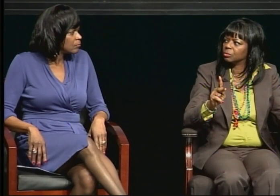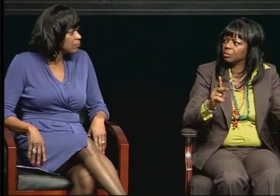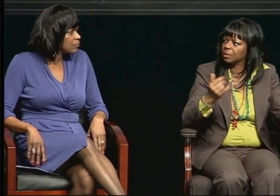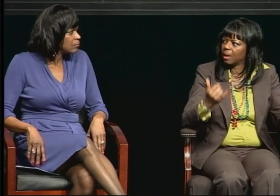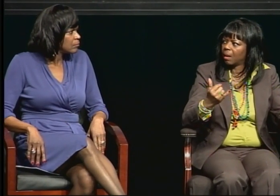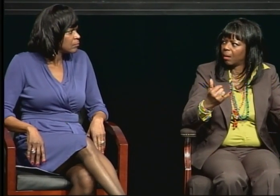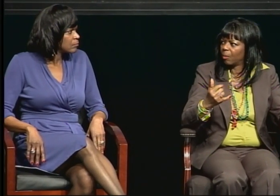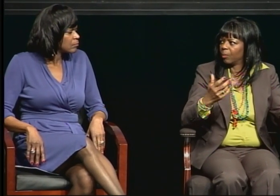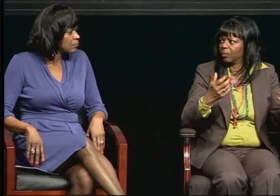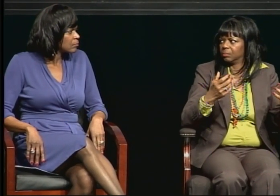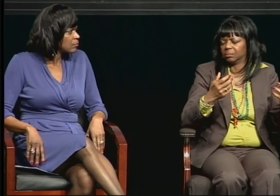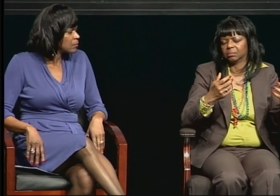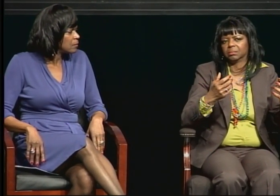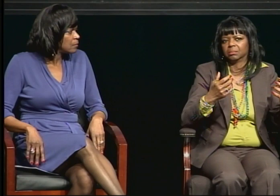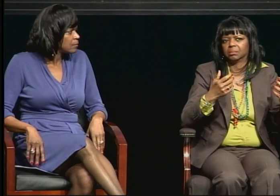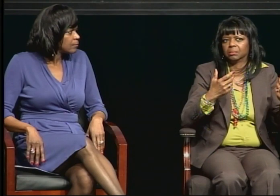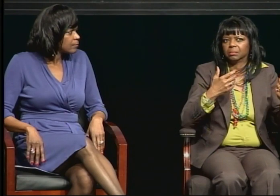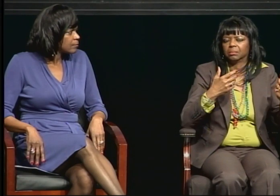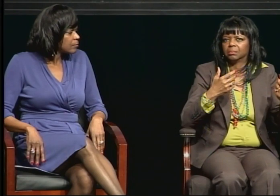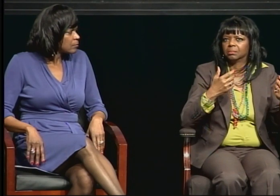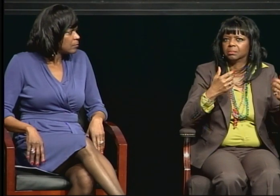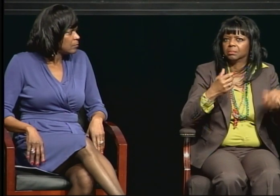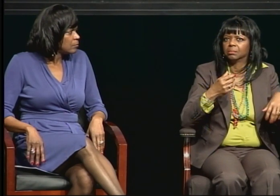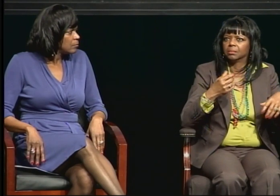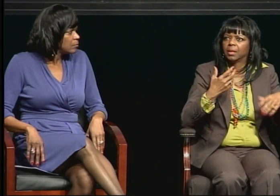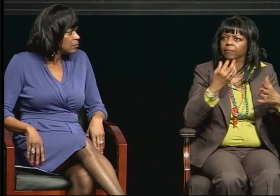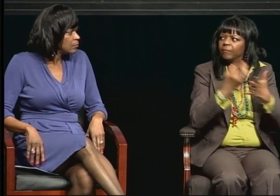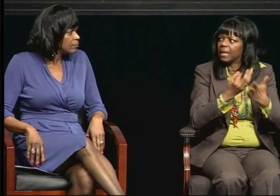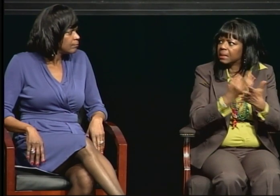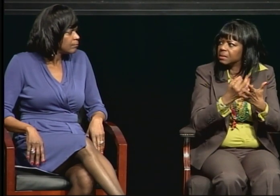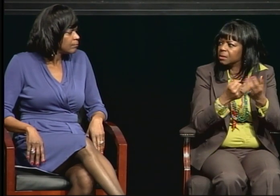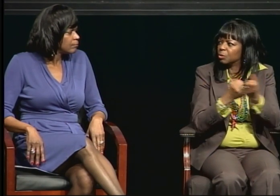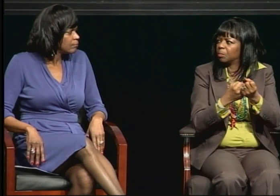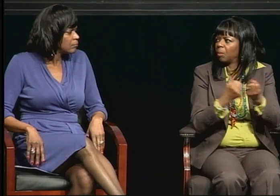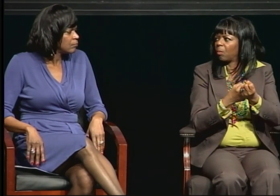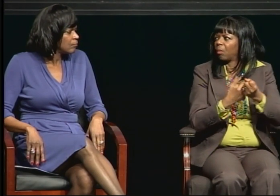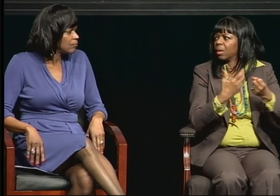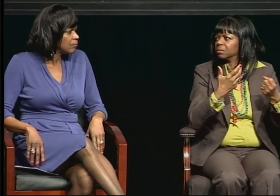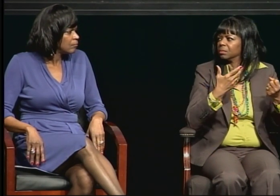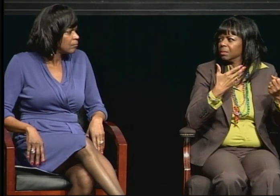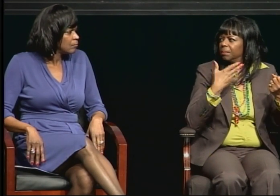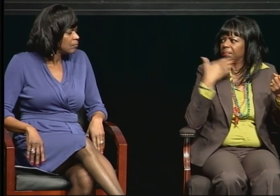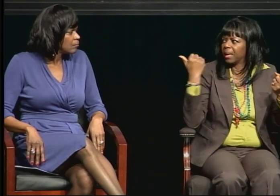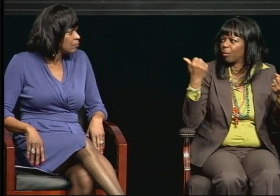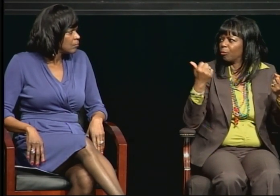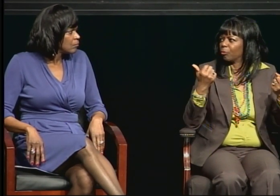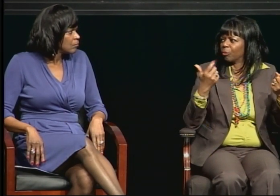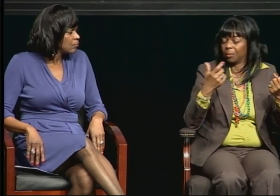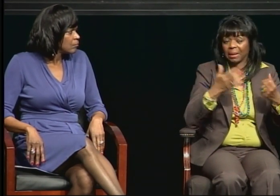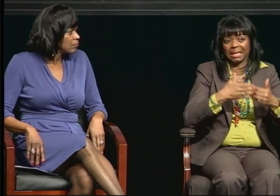Easier, I'm not sure I would say that.